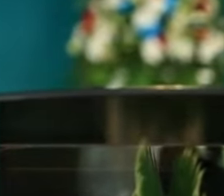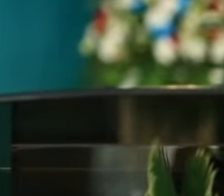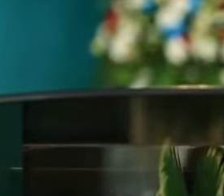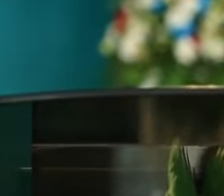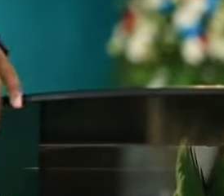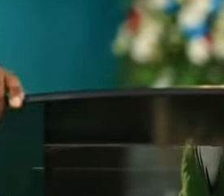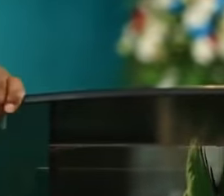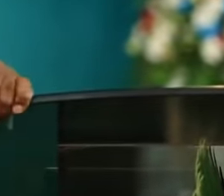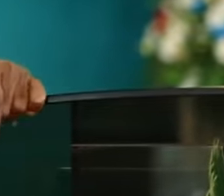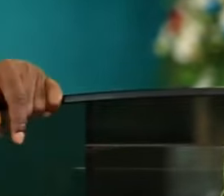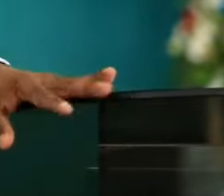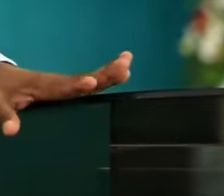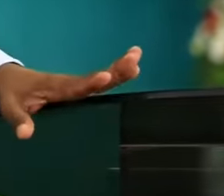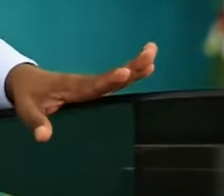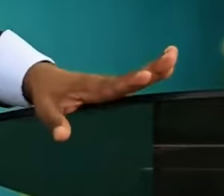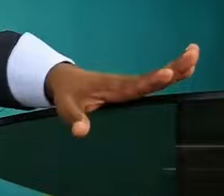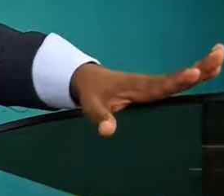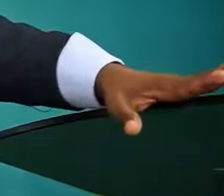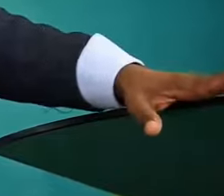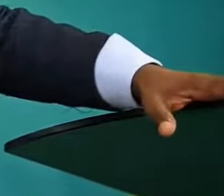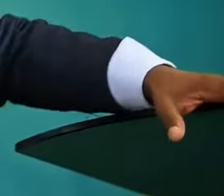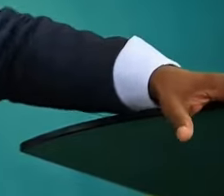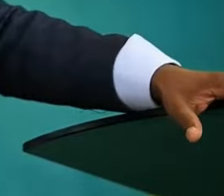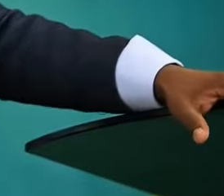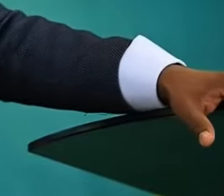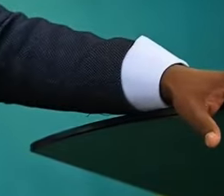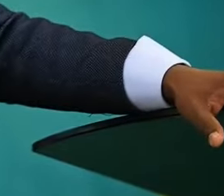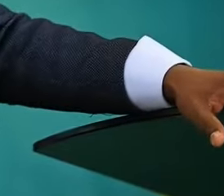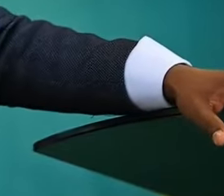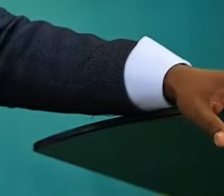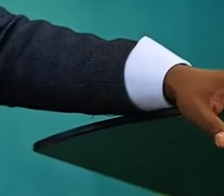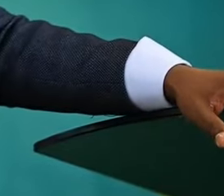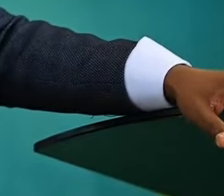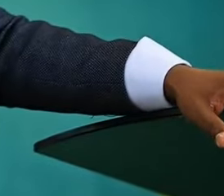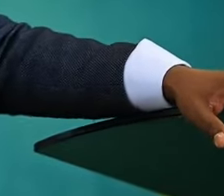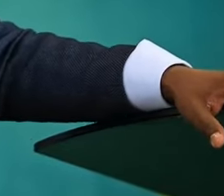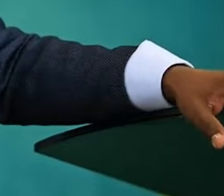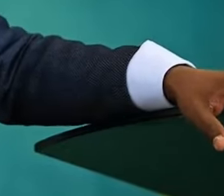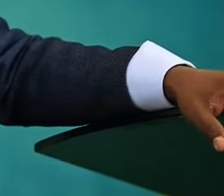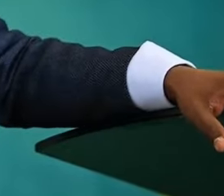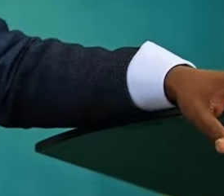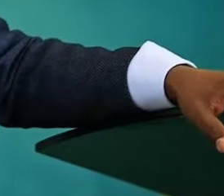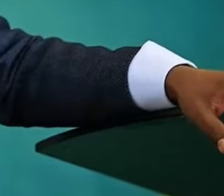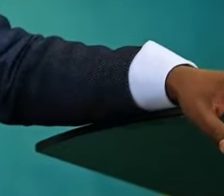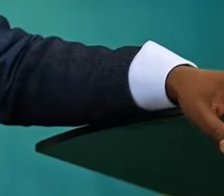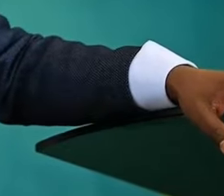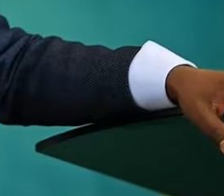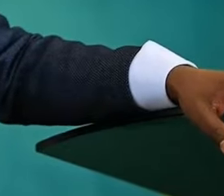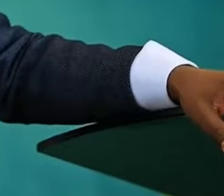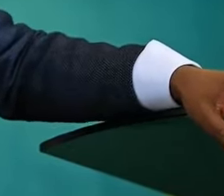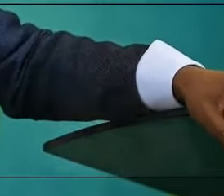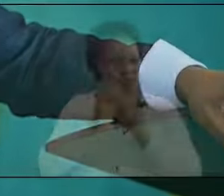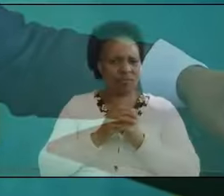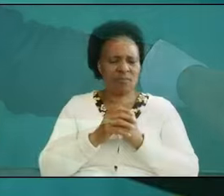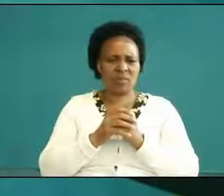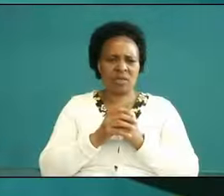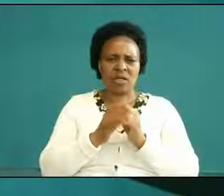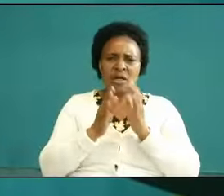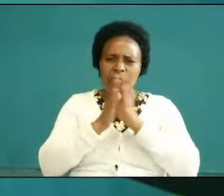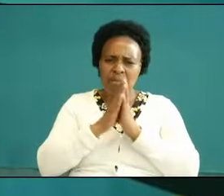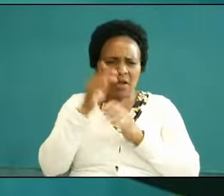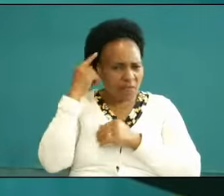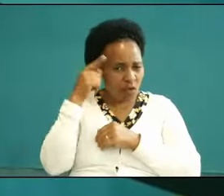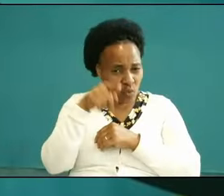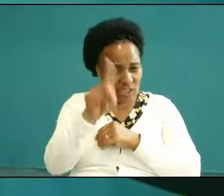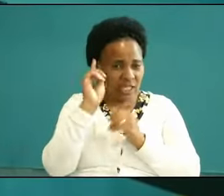there is a day your pastor will not come through for you pray for yourself pray for yourself I've